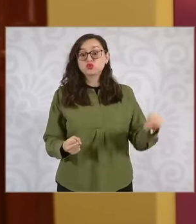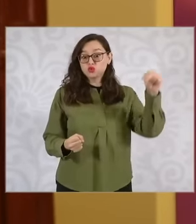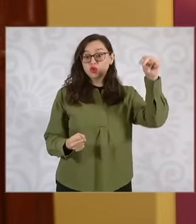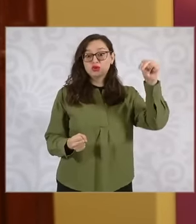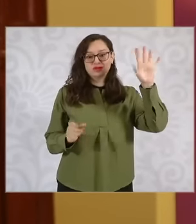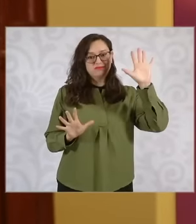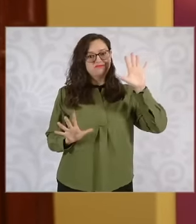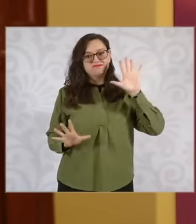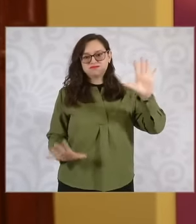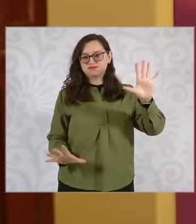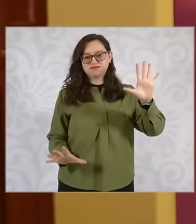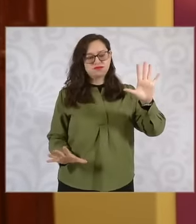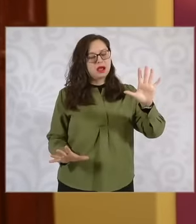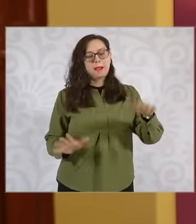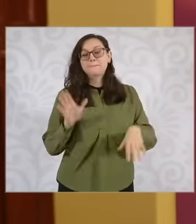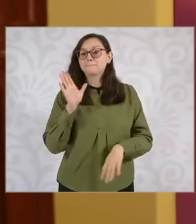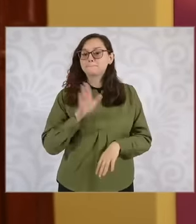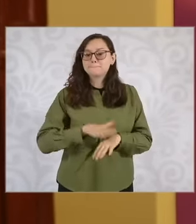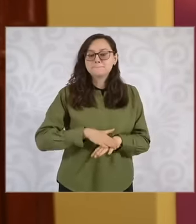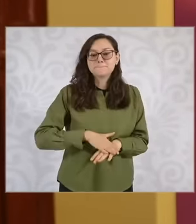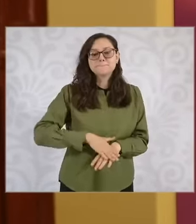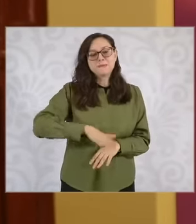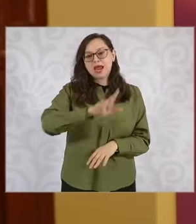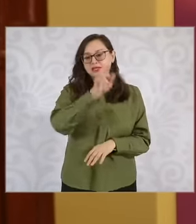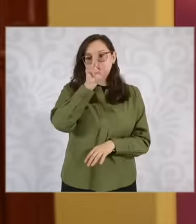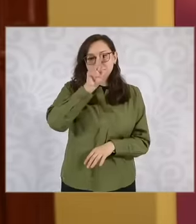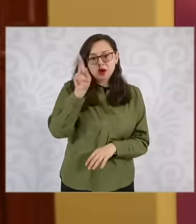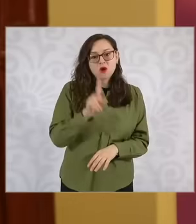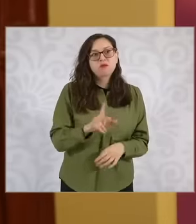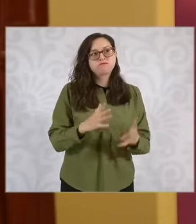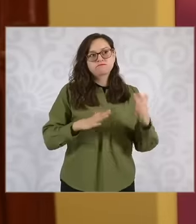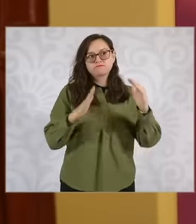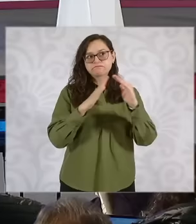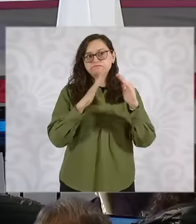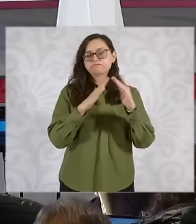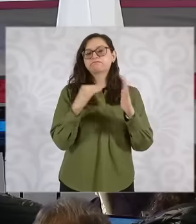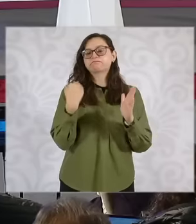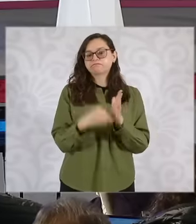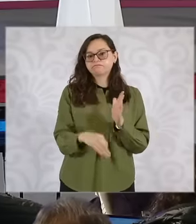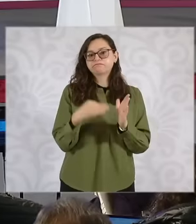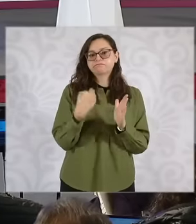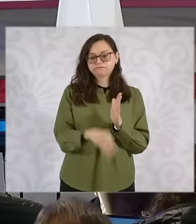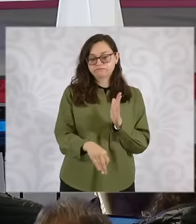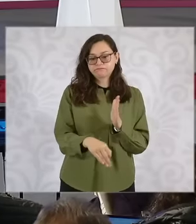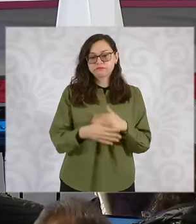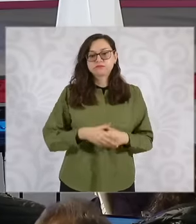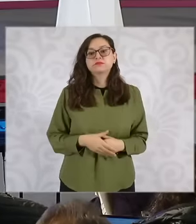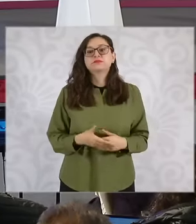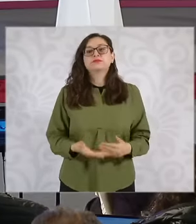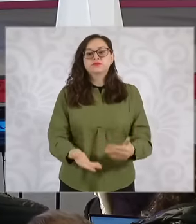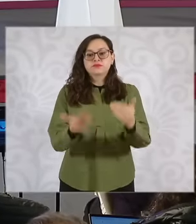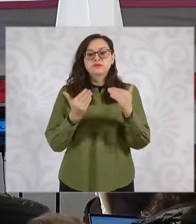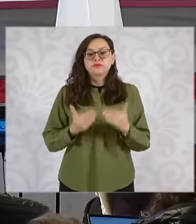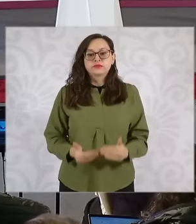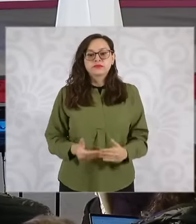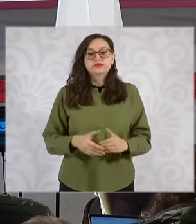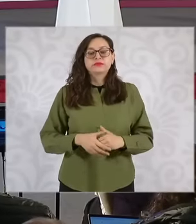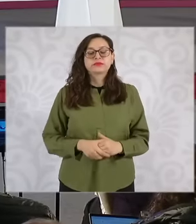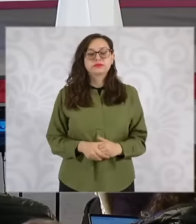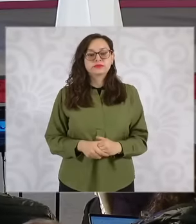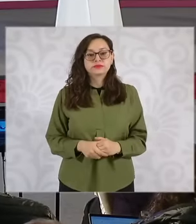the greatest needs and conditions of lag are found in What follows then is the proposal